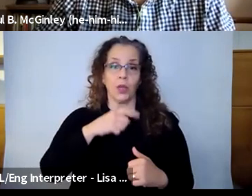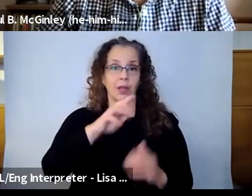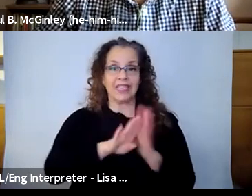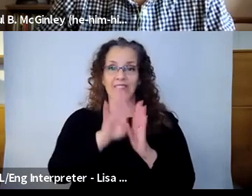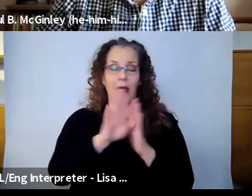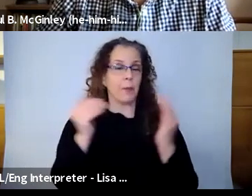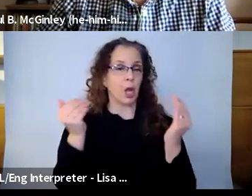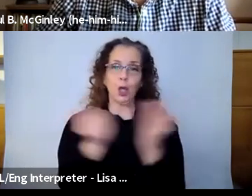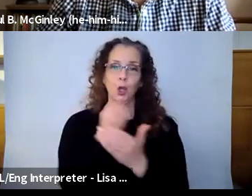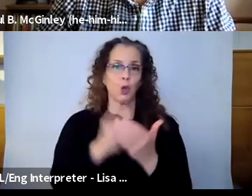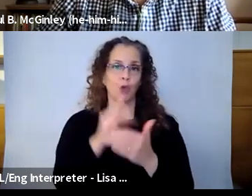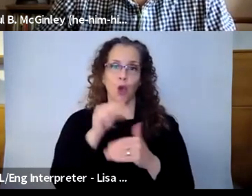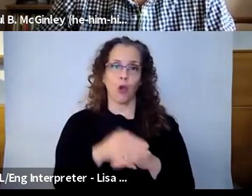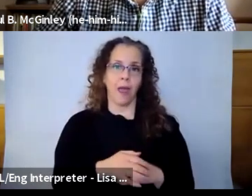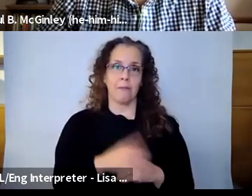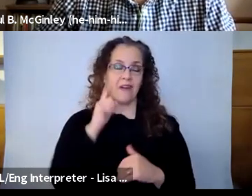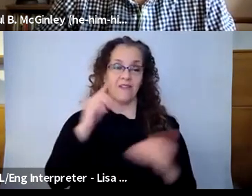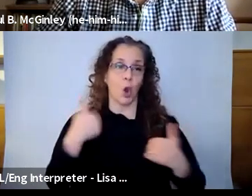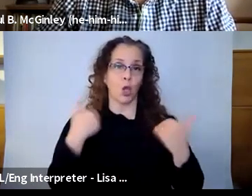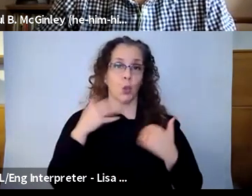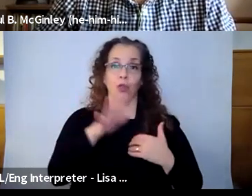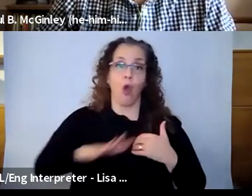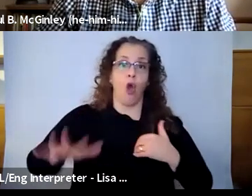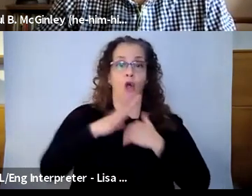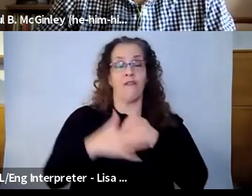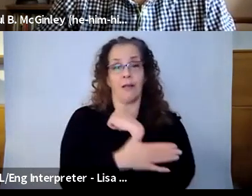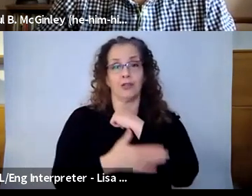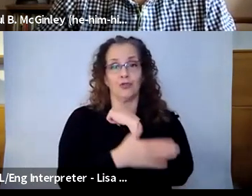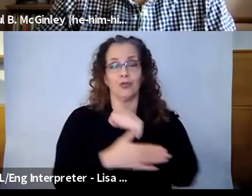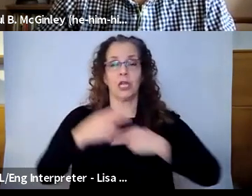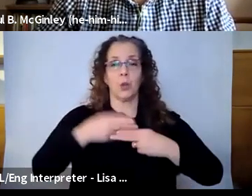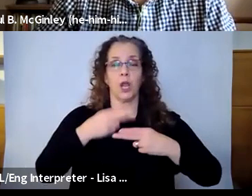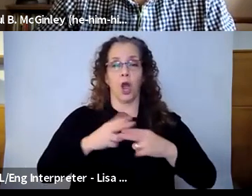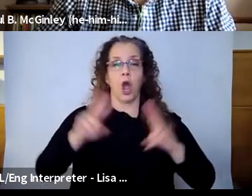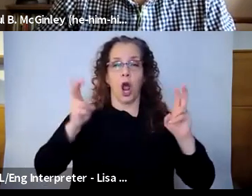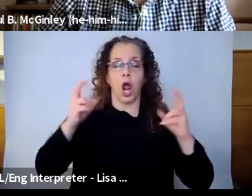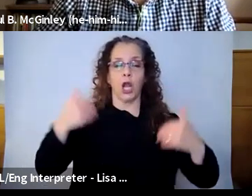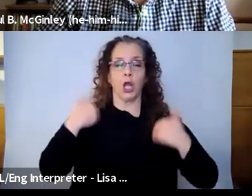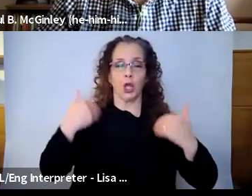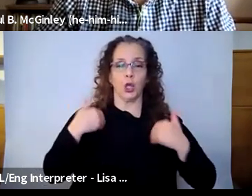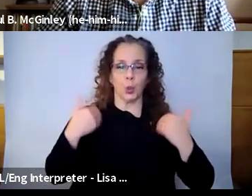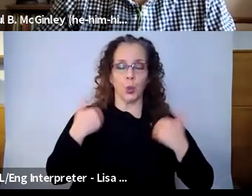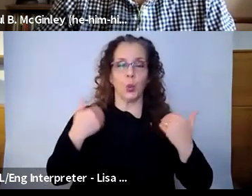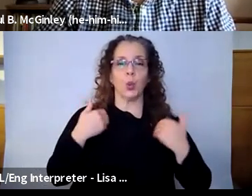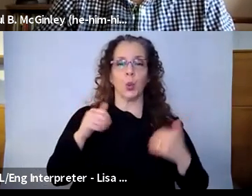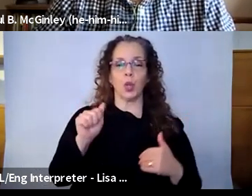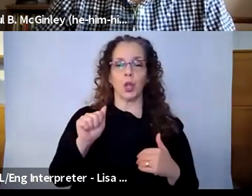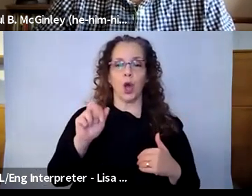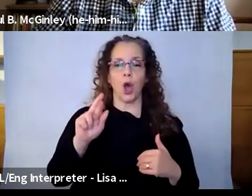for youth all around the country, which we call the Youth Artistic Instigators, inspired by our Instigator season at New